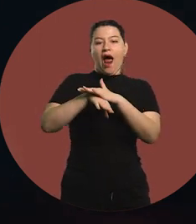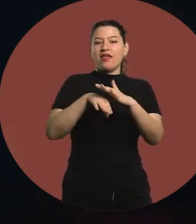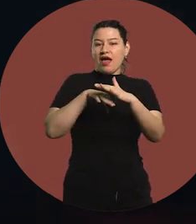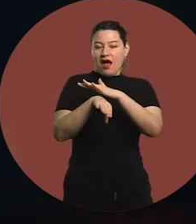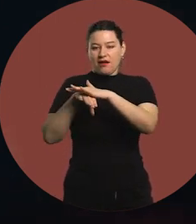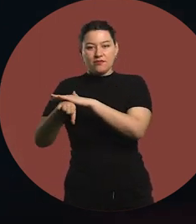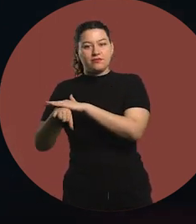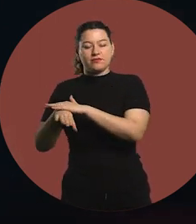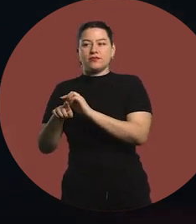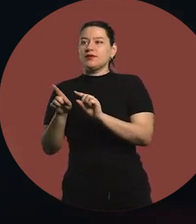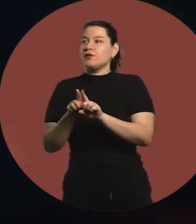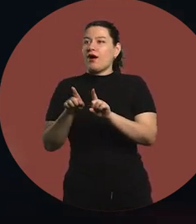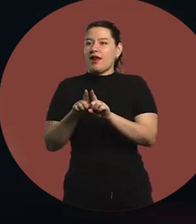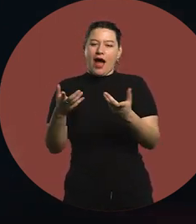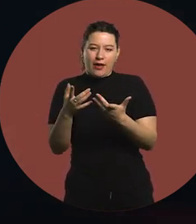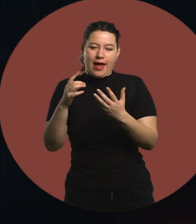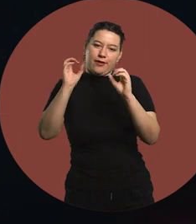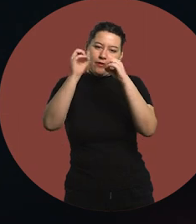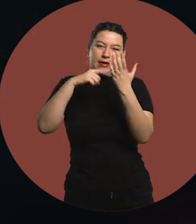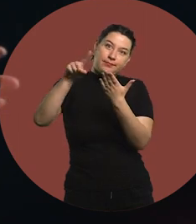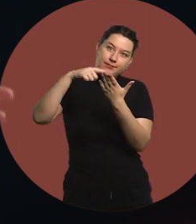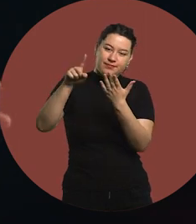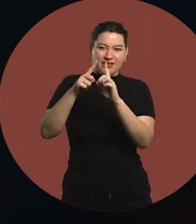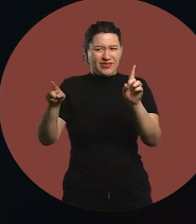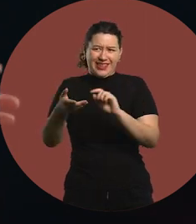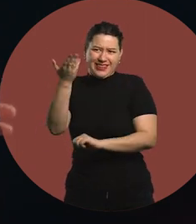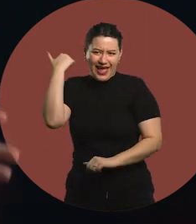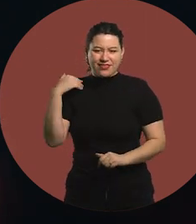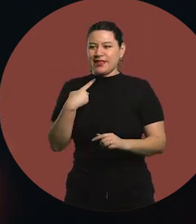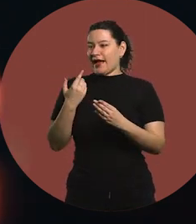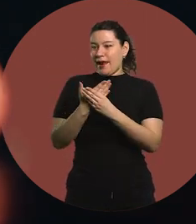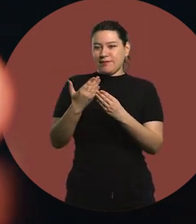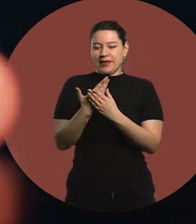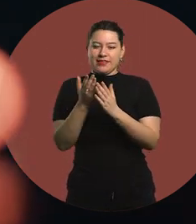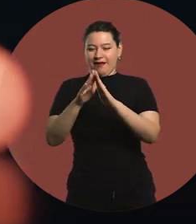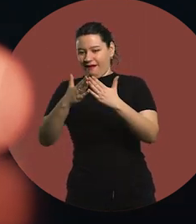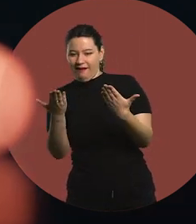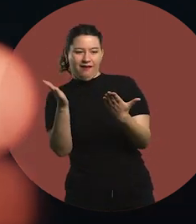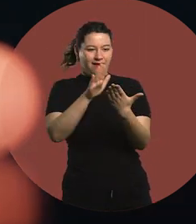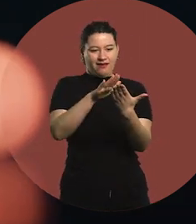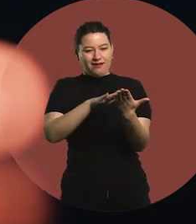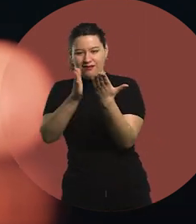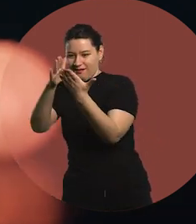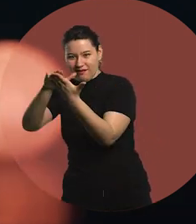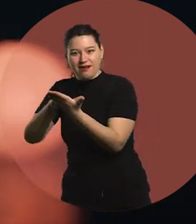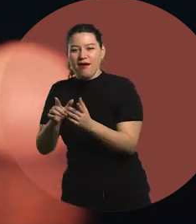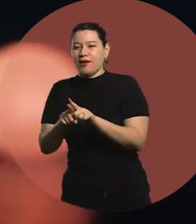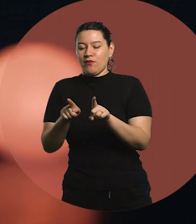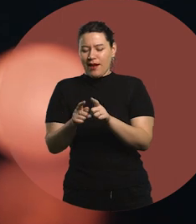It's not like today where you just google. I started putting folders together. Writing came easier to me than speaking.